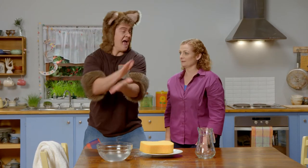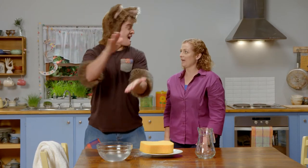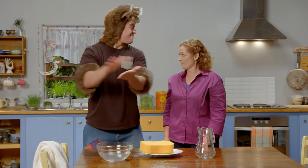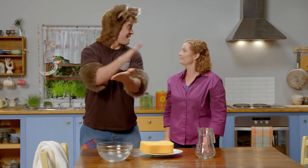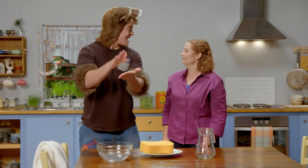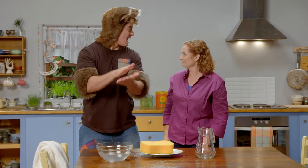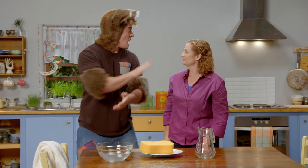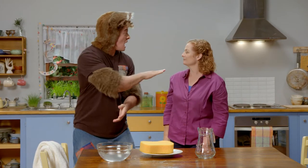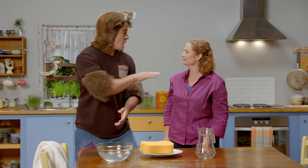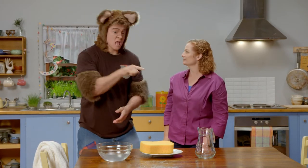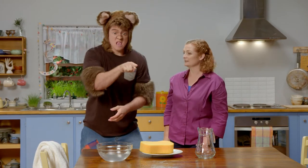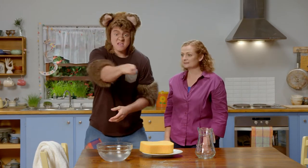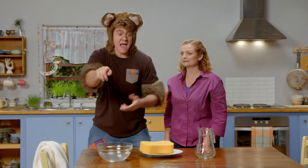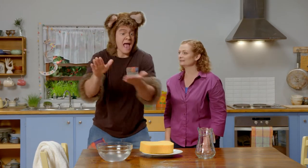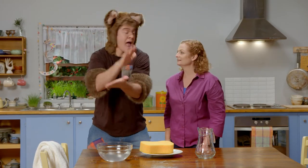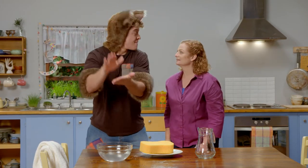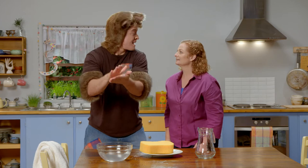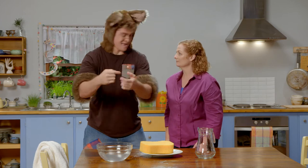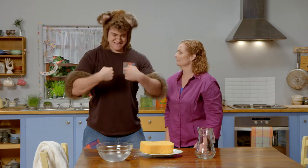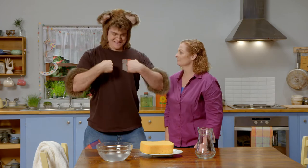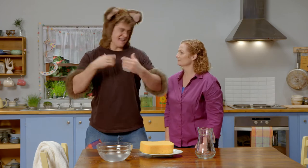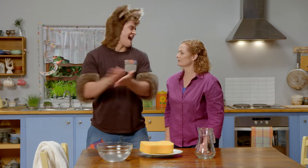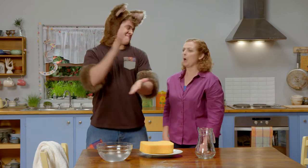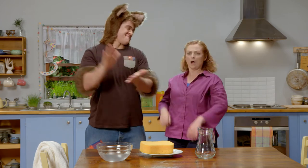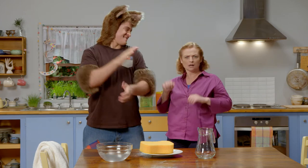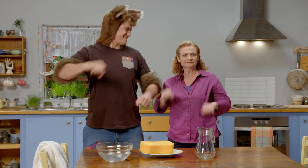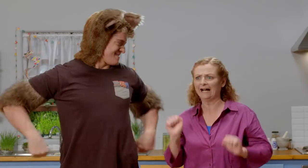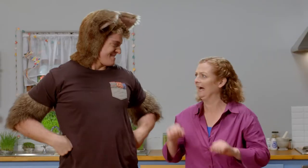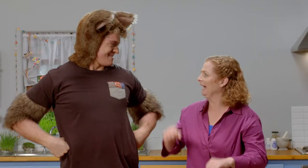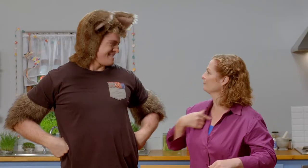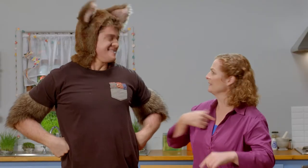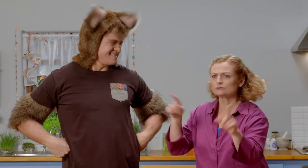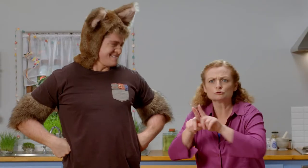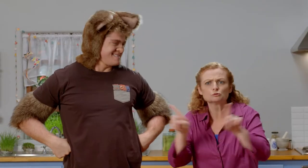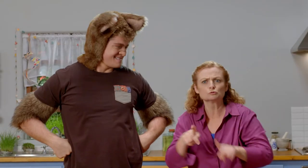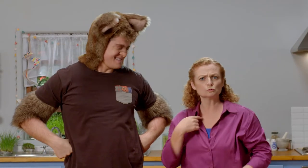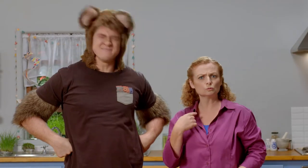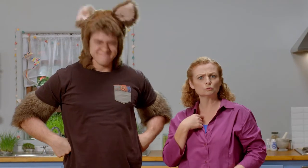and that means they're going to be happy and if they're happy, I'm happy. Yes me too.